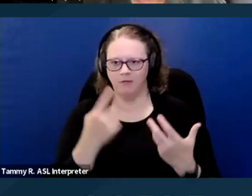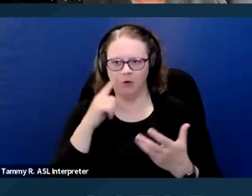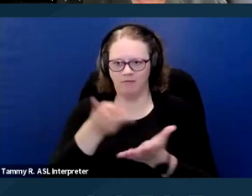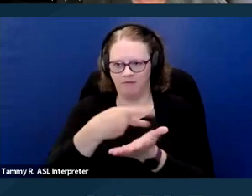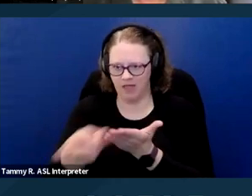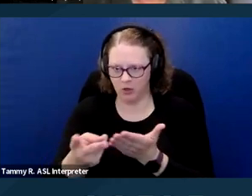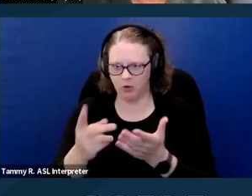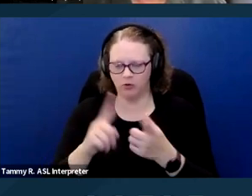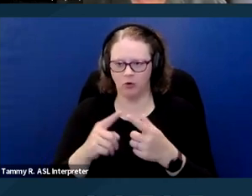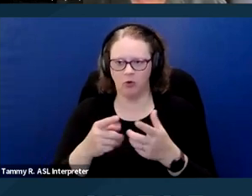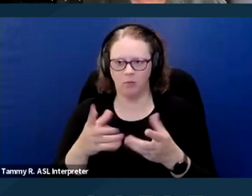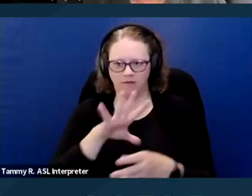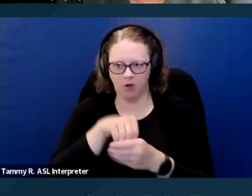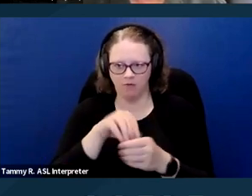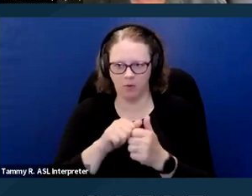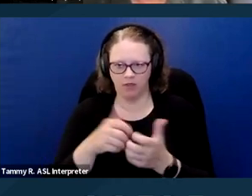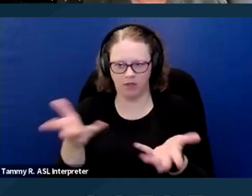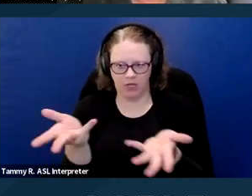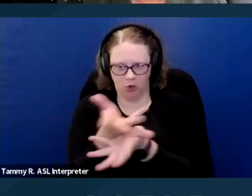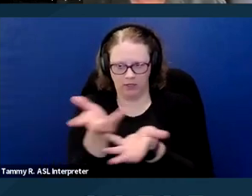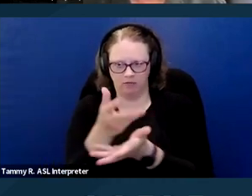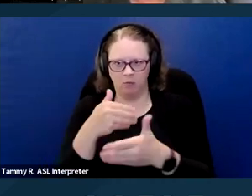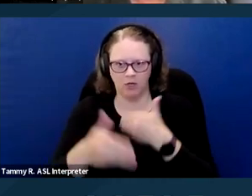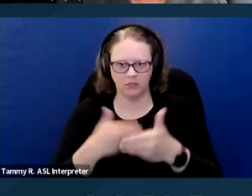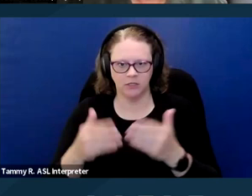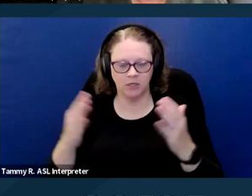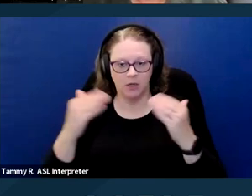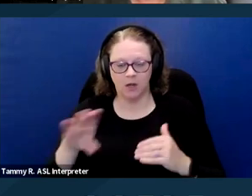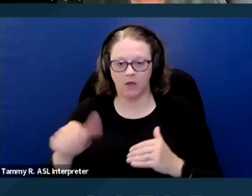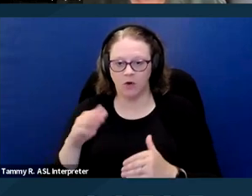Other cases, Rodriguez v Morgan, for example,